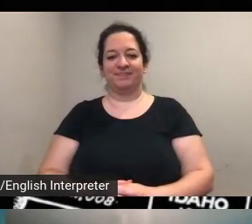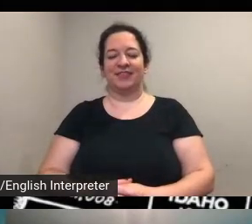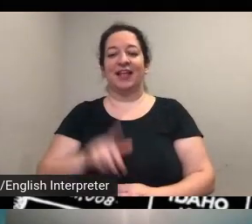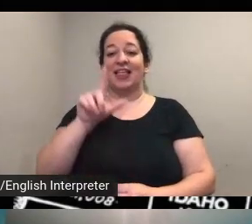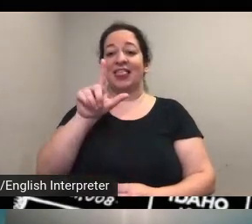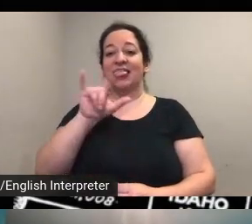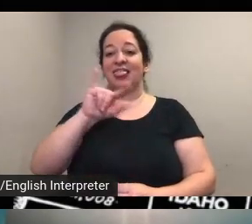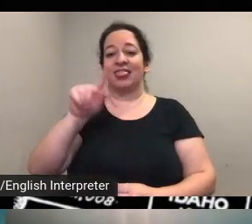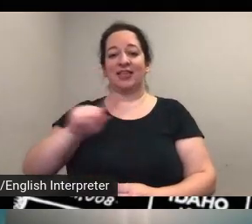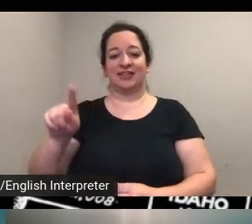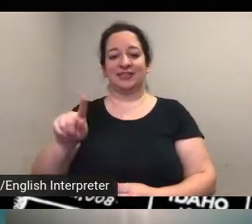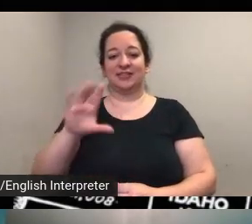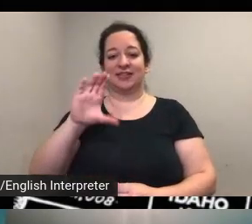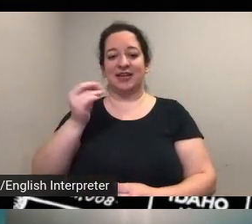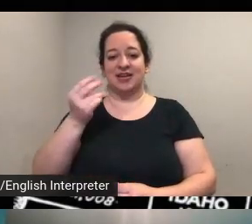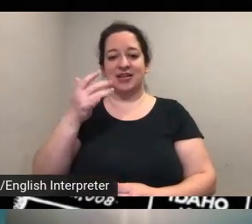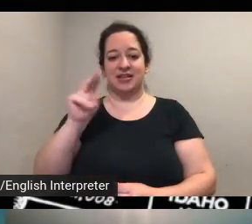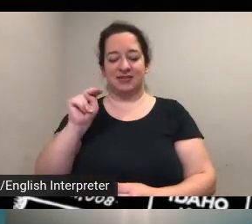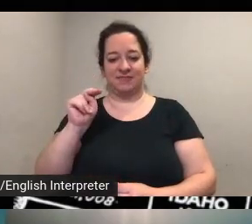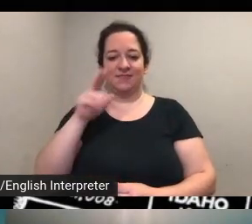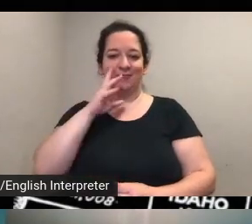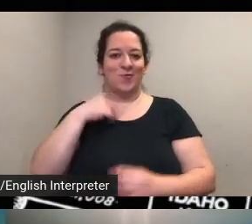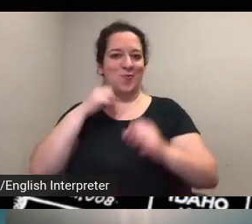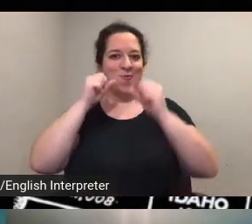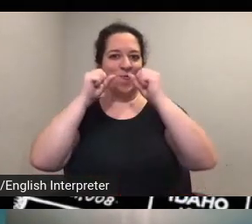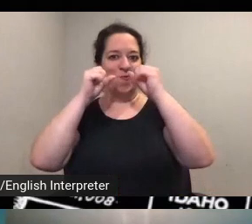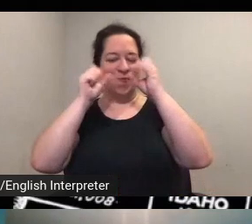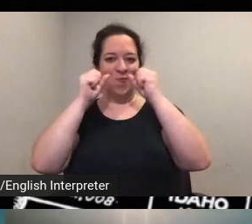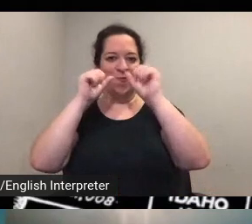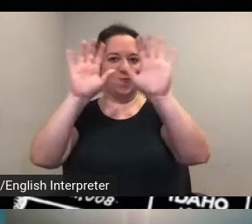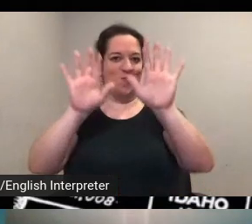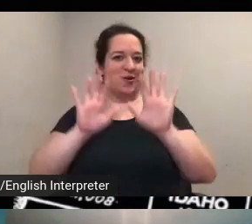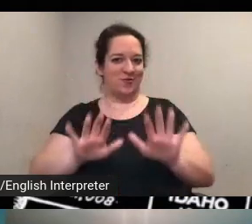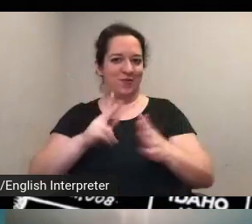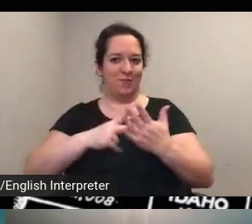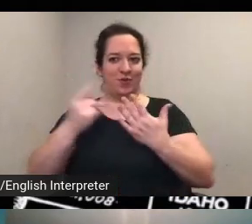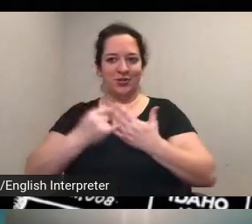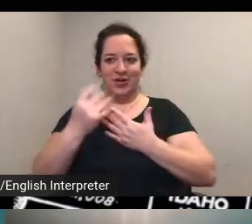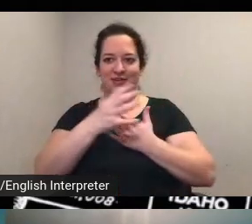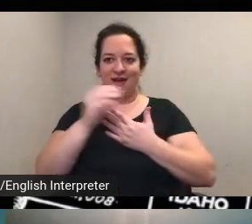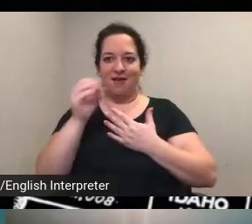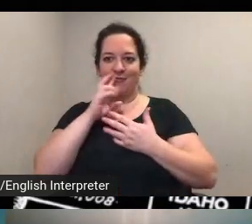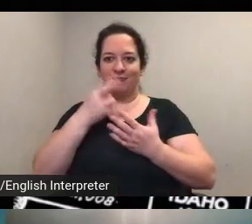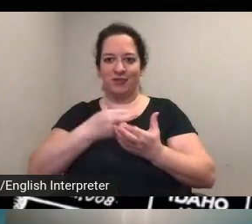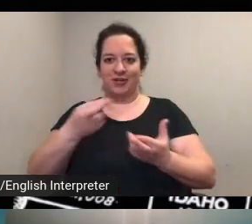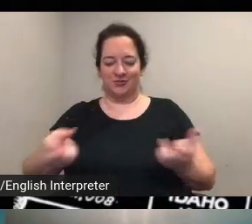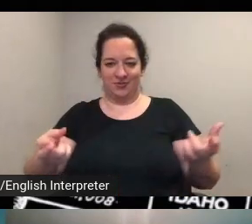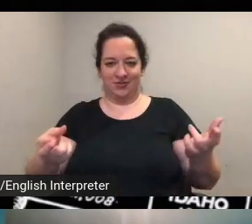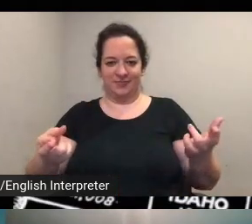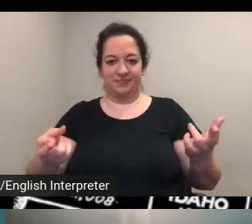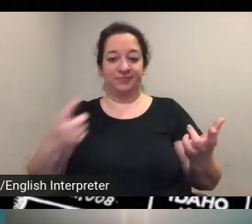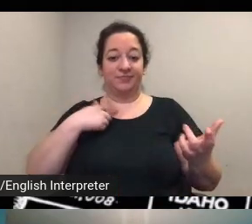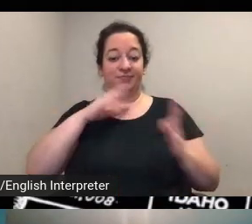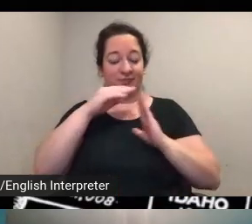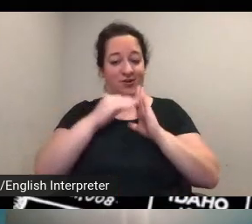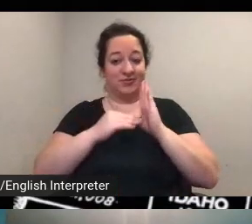about what a wonderful project and resource this is and um notes that for anybody who's interested tonight at 8 pm